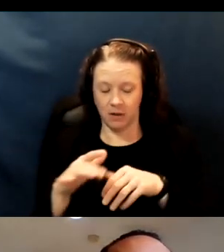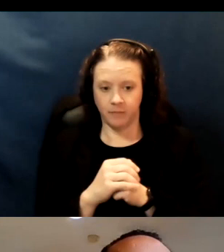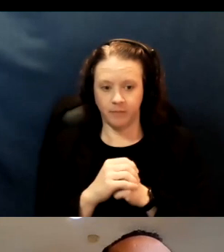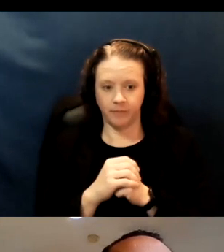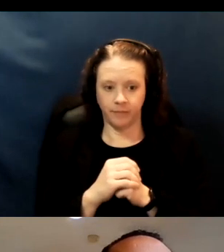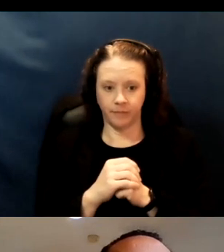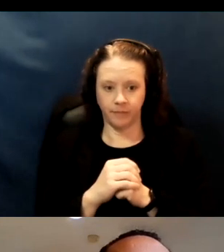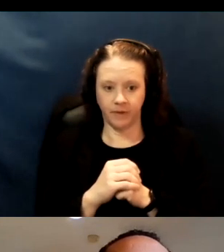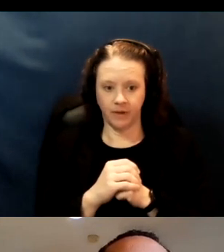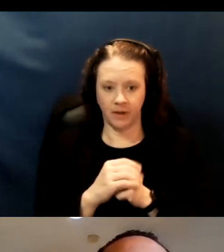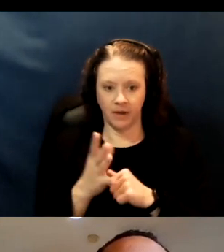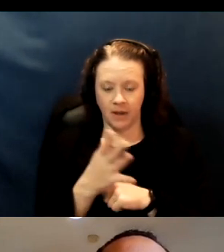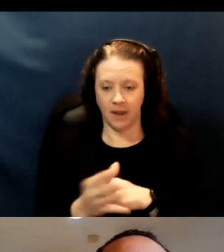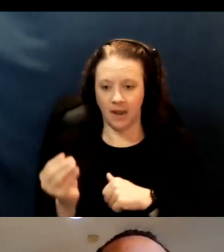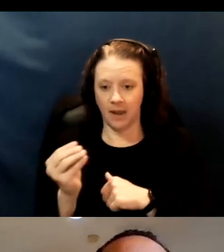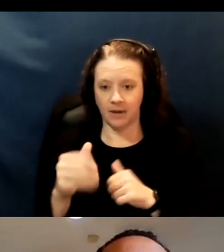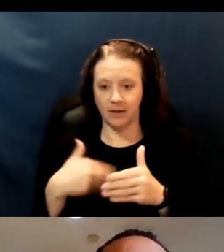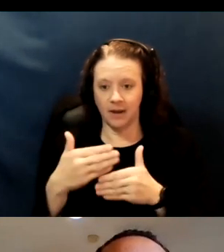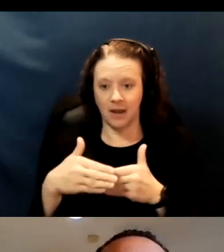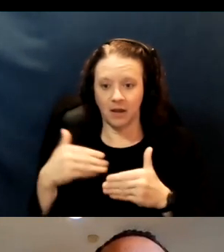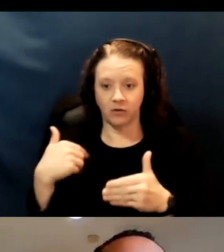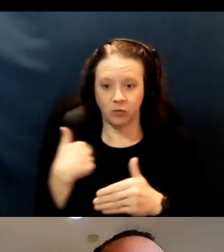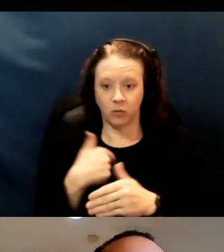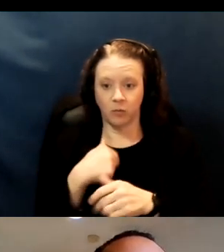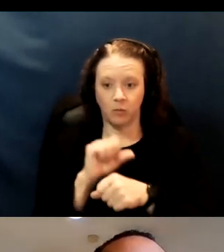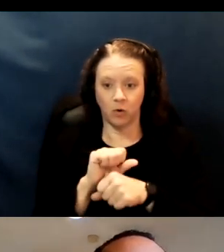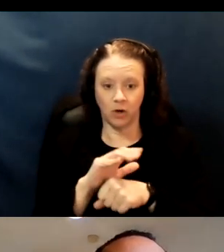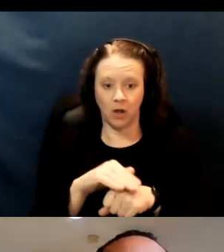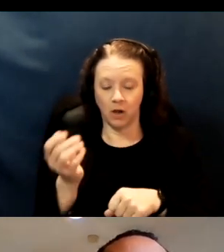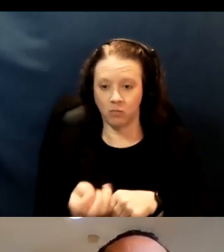And next we're gonna be working on multi-lingual and culturally specific media as well,